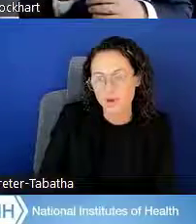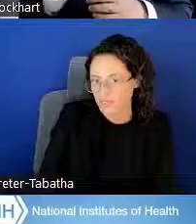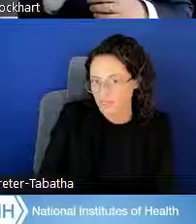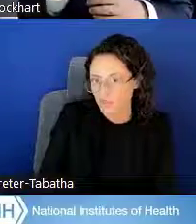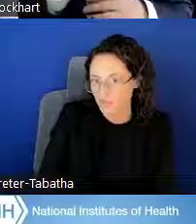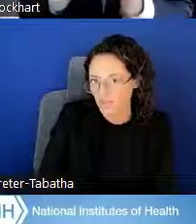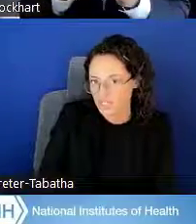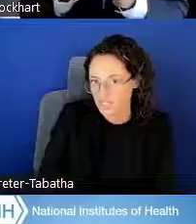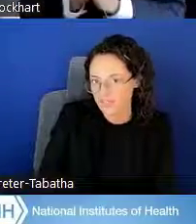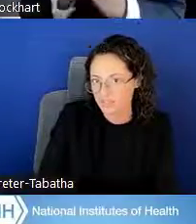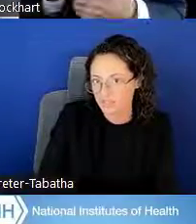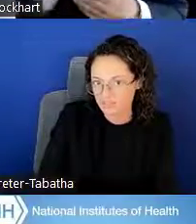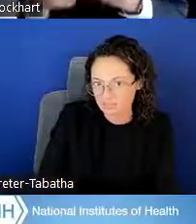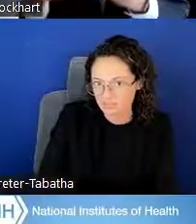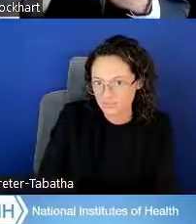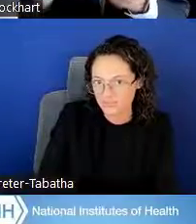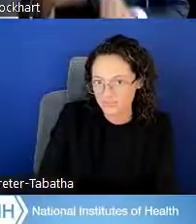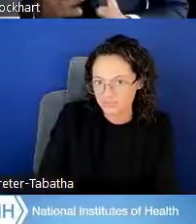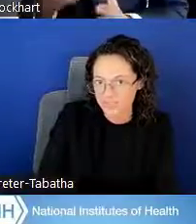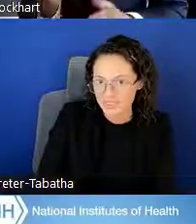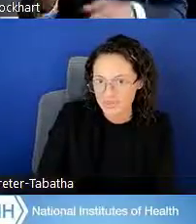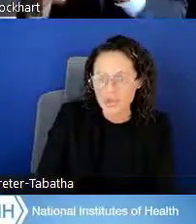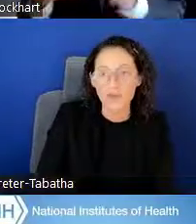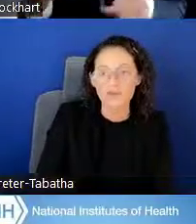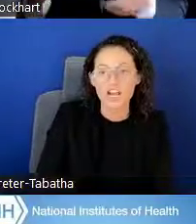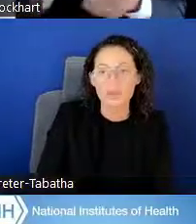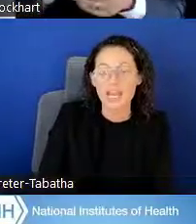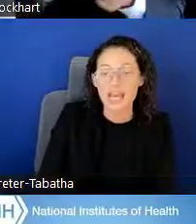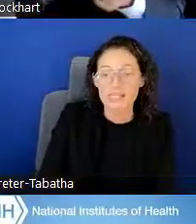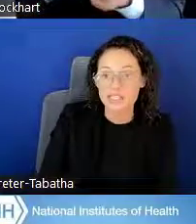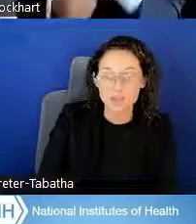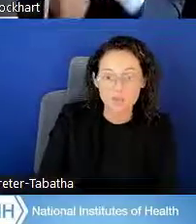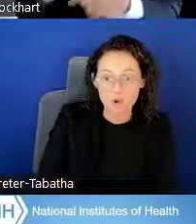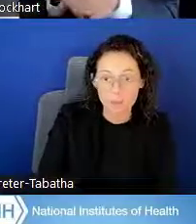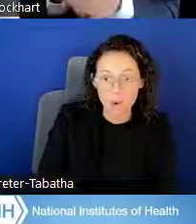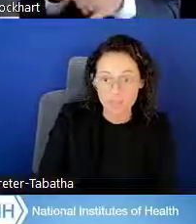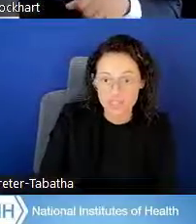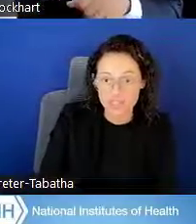Also a good question. I would recommend asking your program officer,